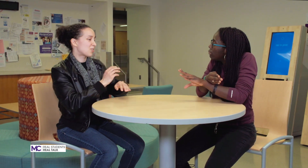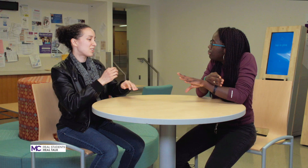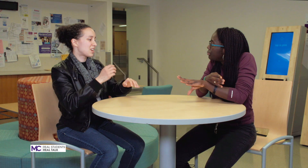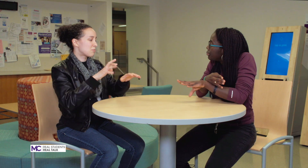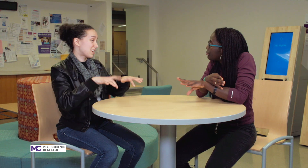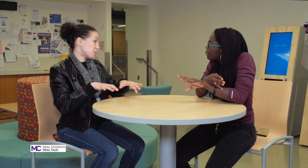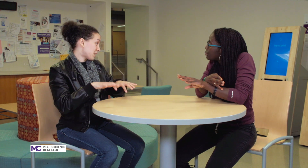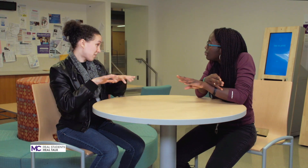playing the piano